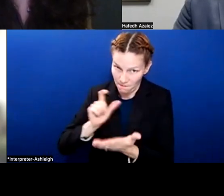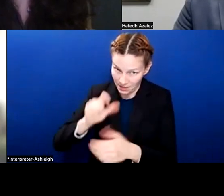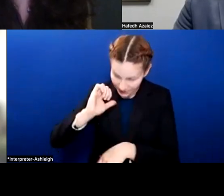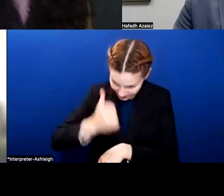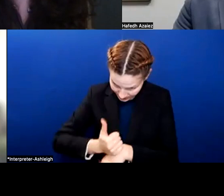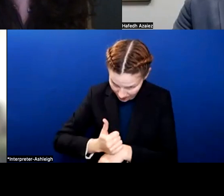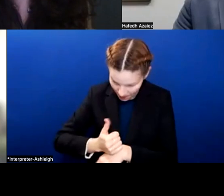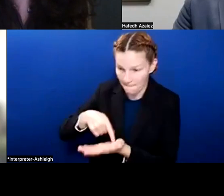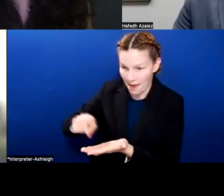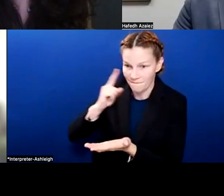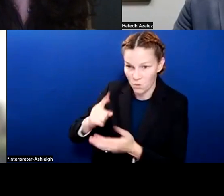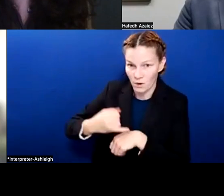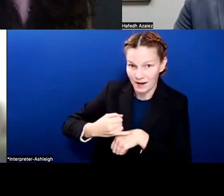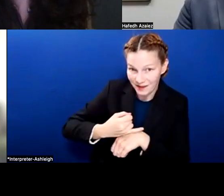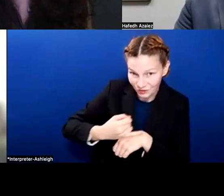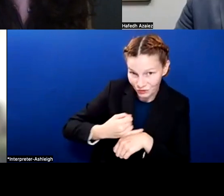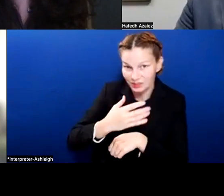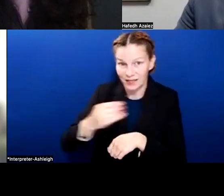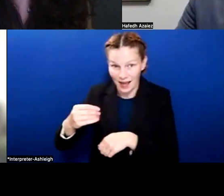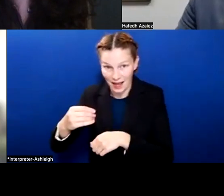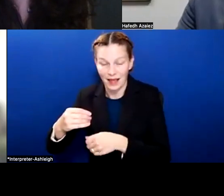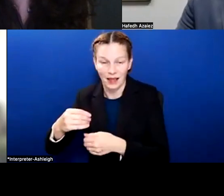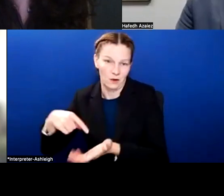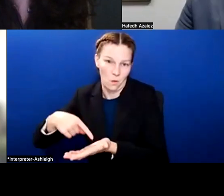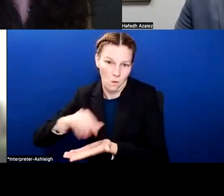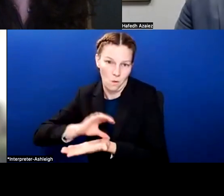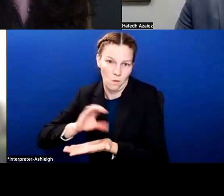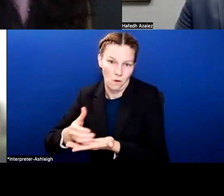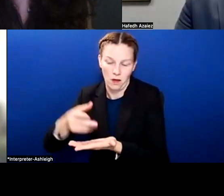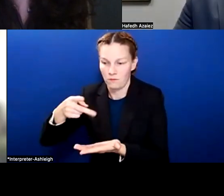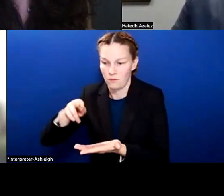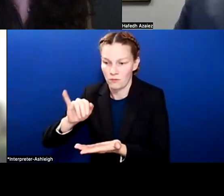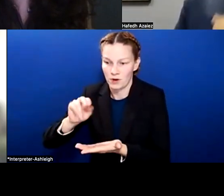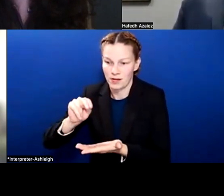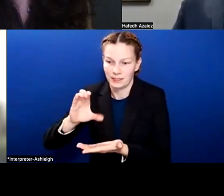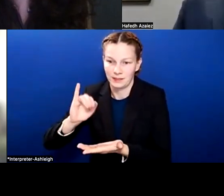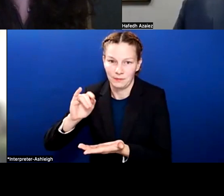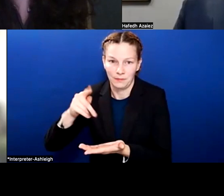So we can't lower that tax rate beyond what it would generate to pay the premium